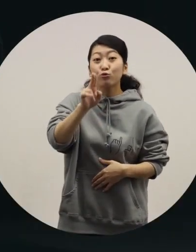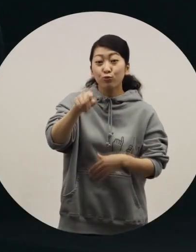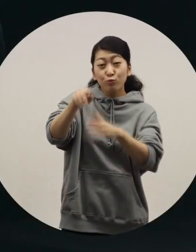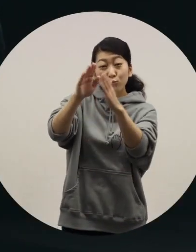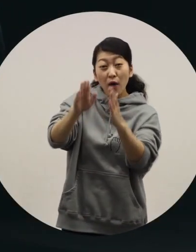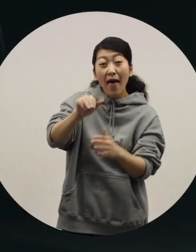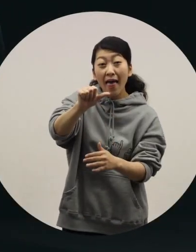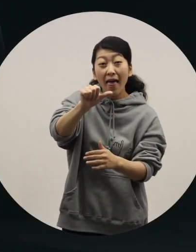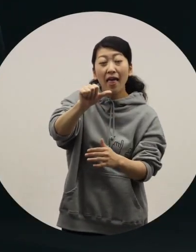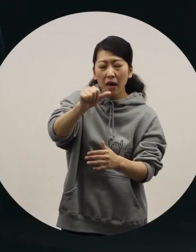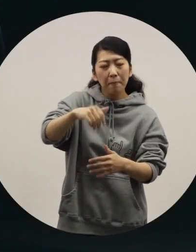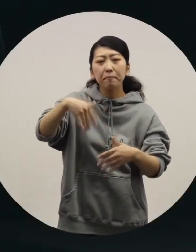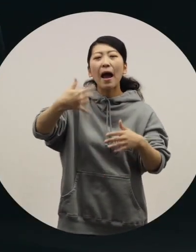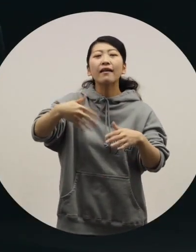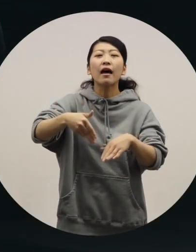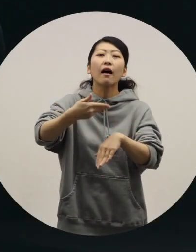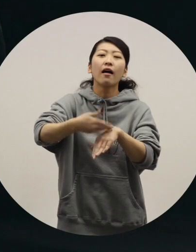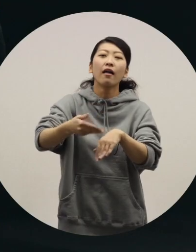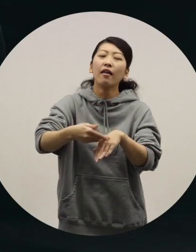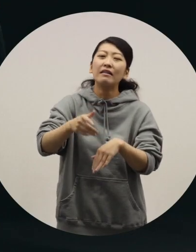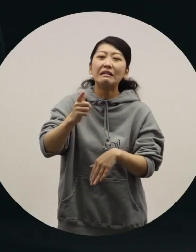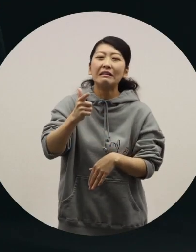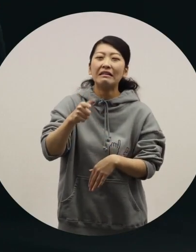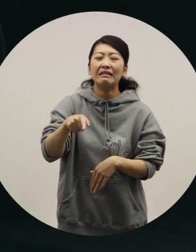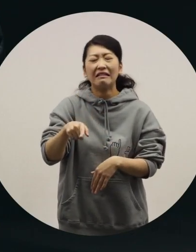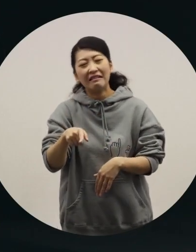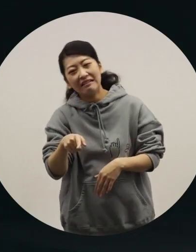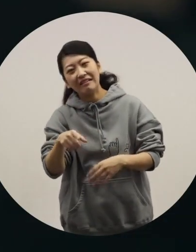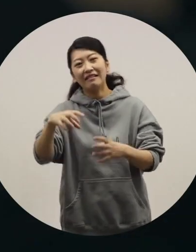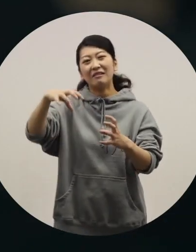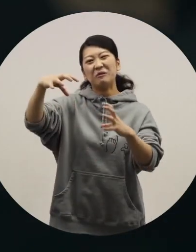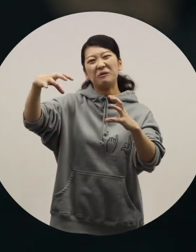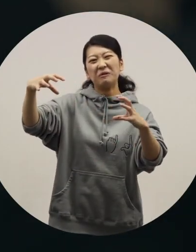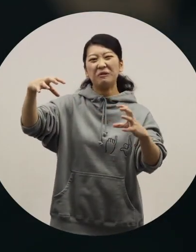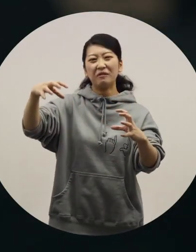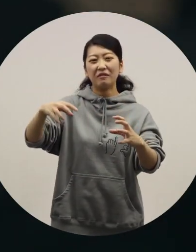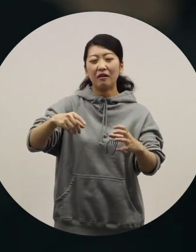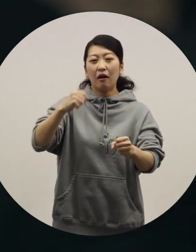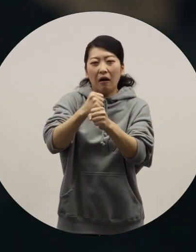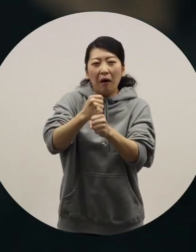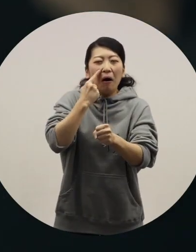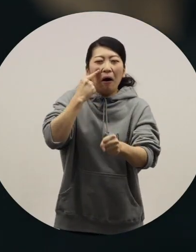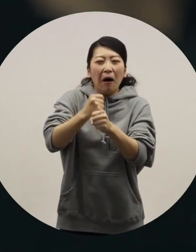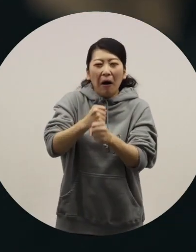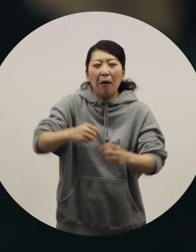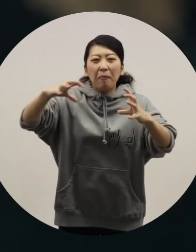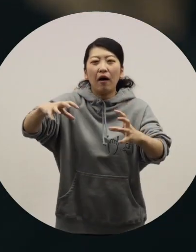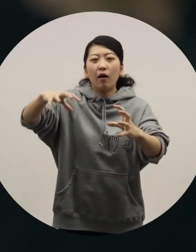the design of the Model A wasn't elegant enough. For the very first model, the design was rough.